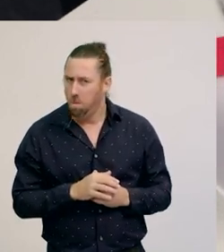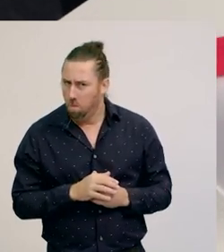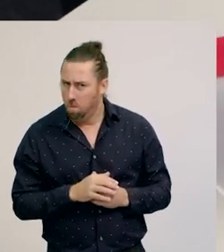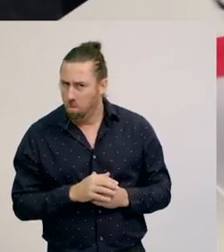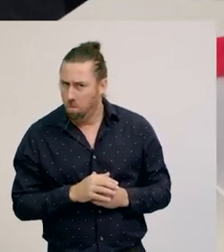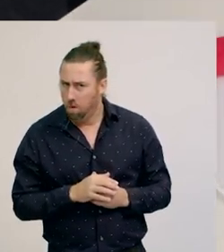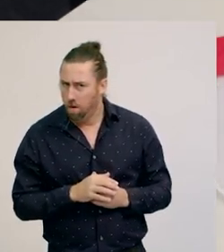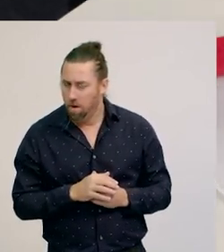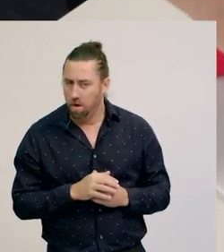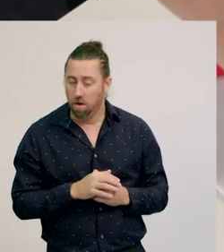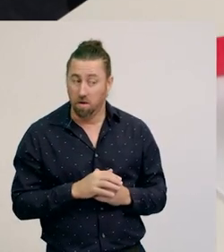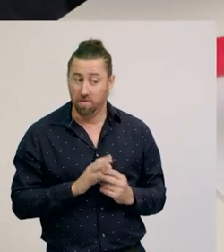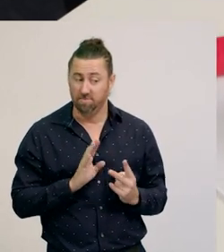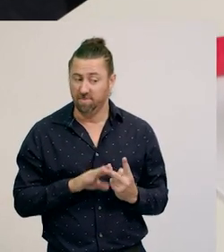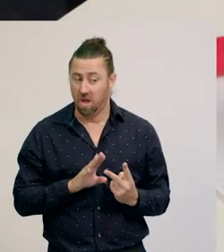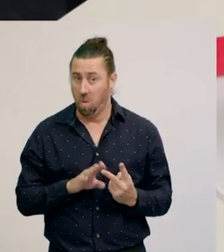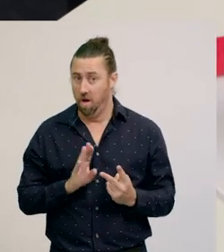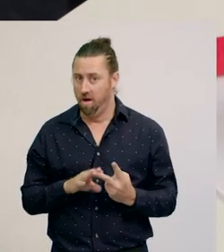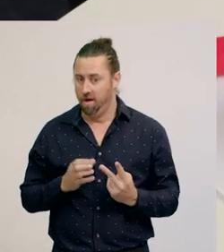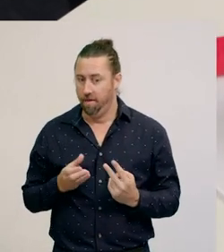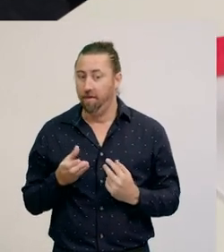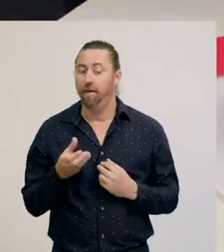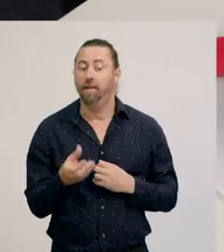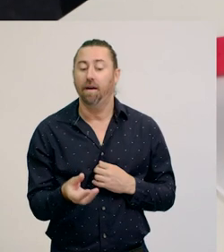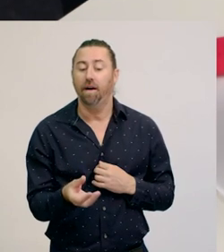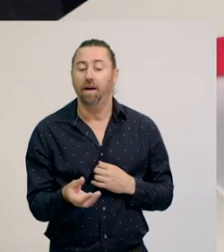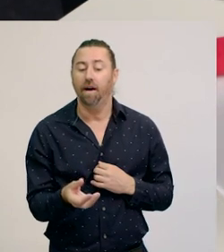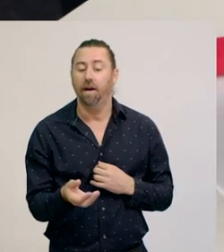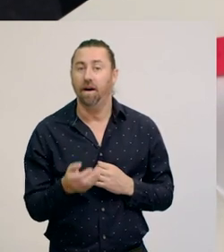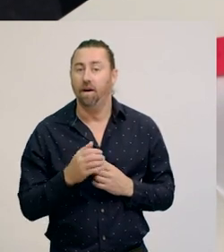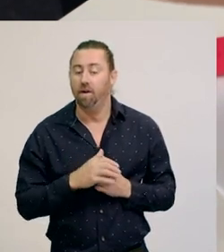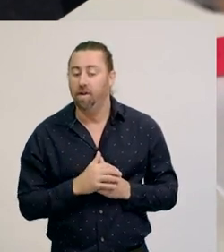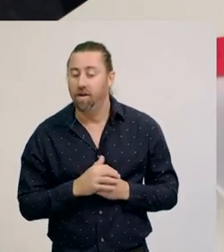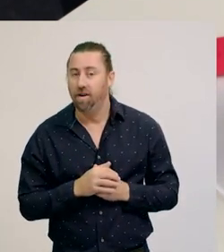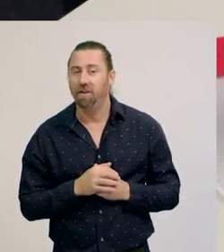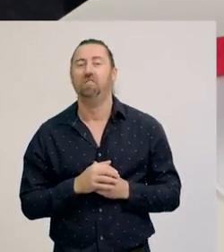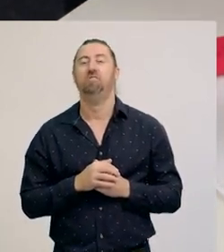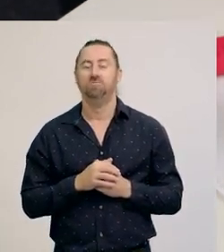Hm. And the second piece.